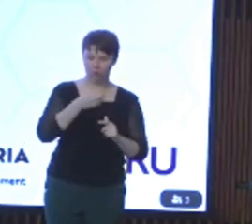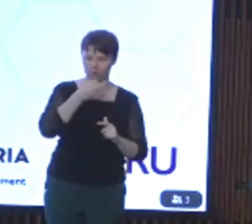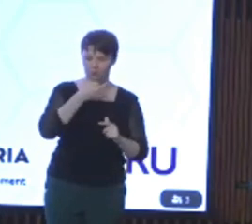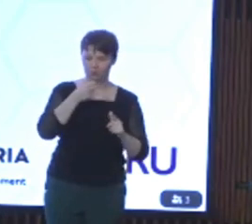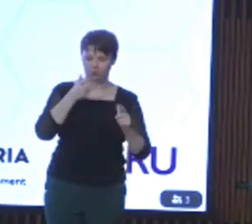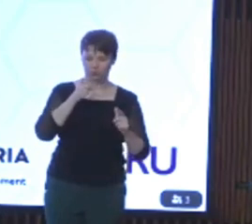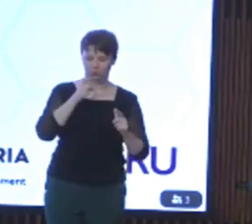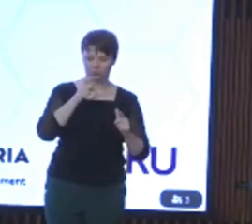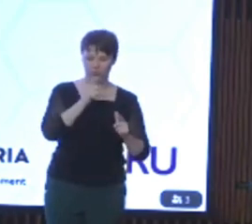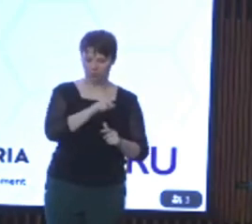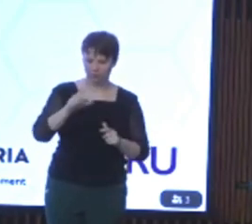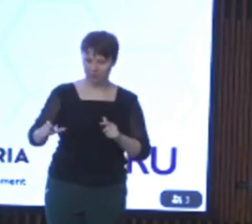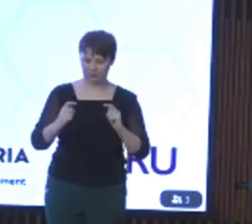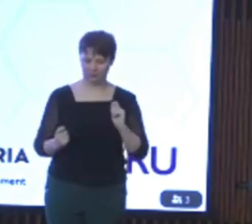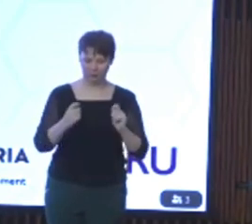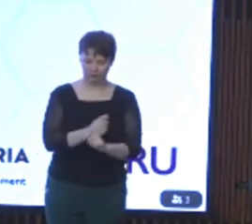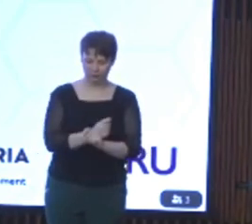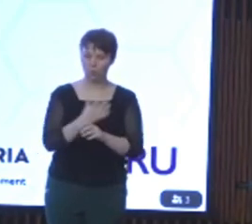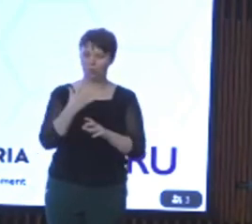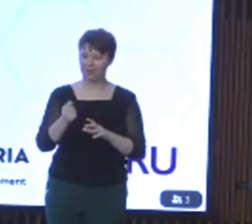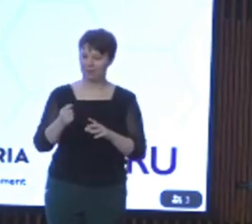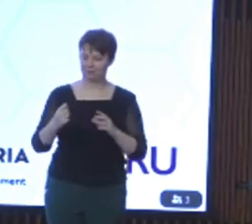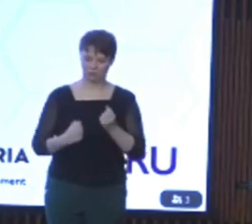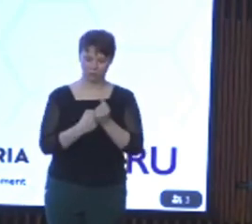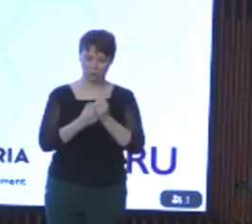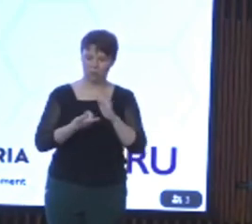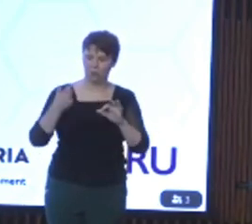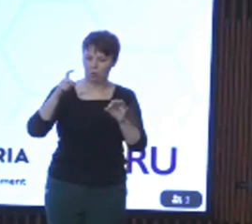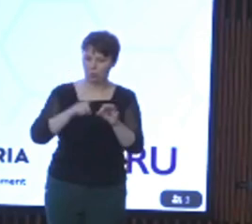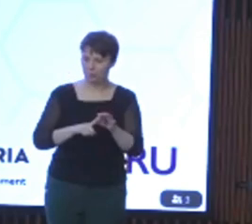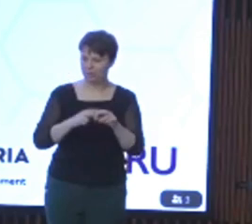the kindergarten inclusion support equipment, which provides specialized equipment such as